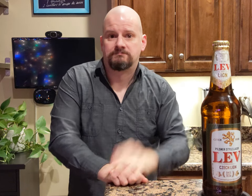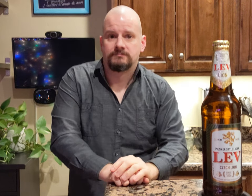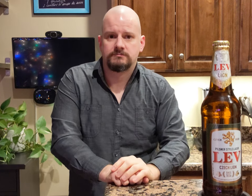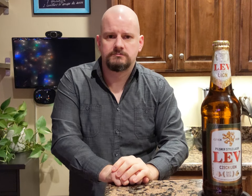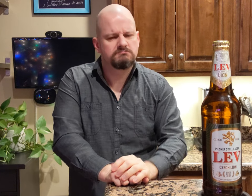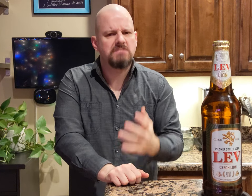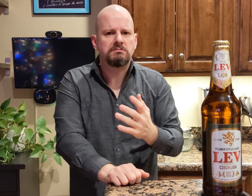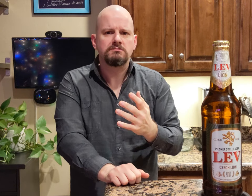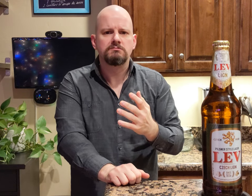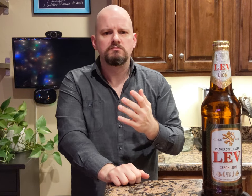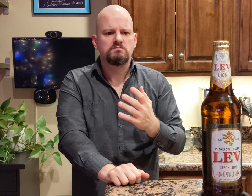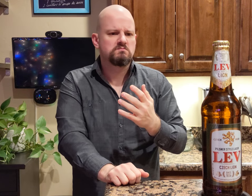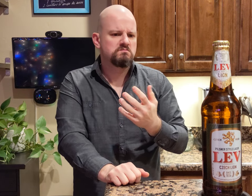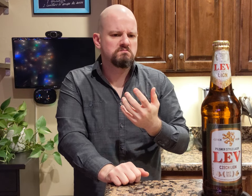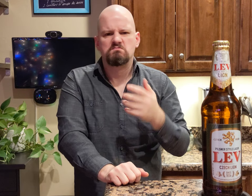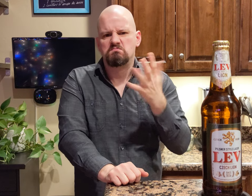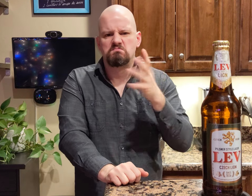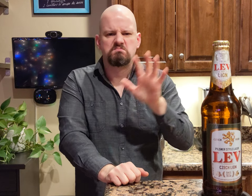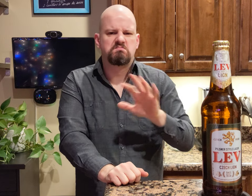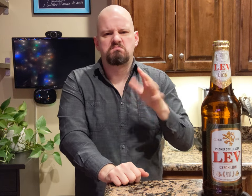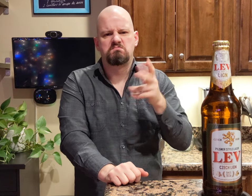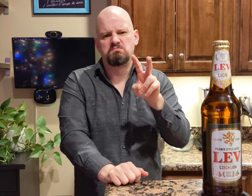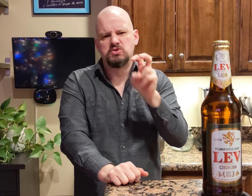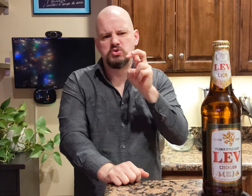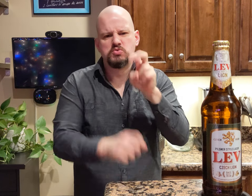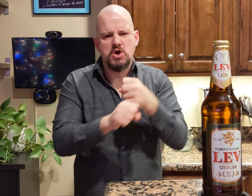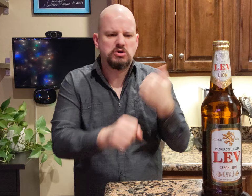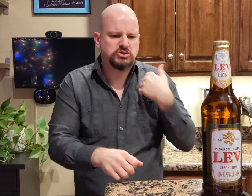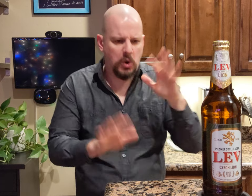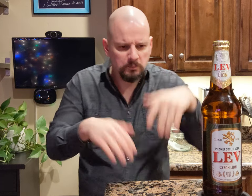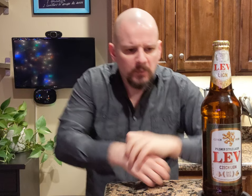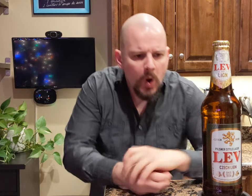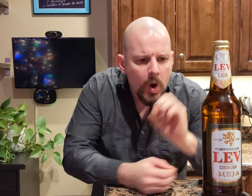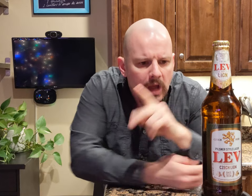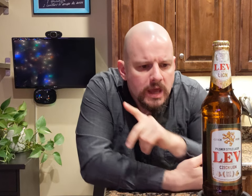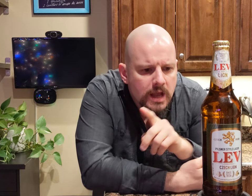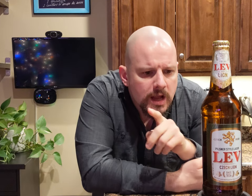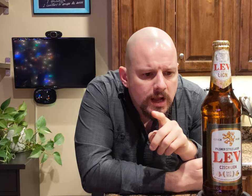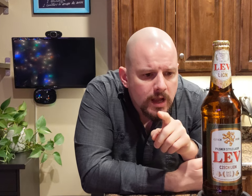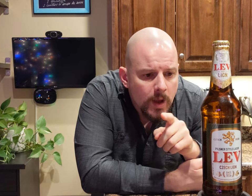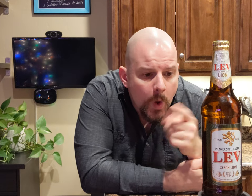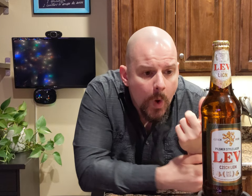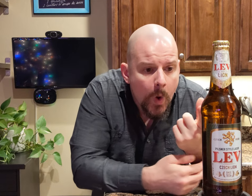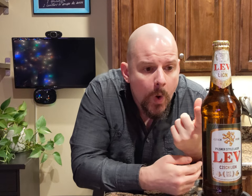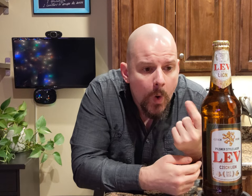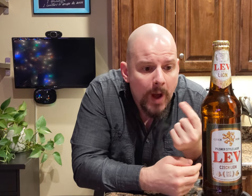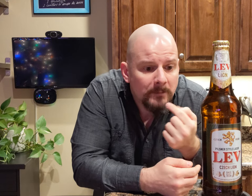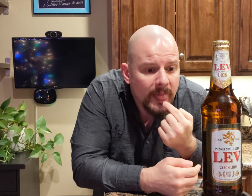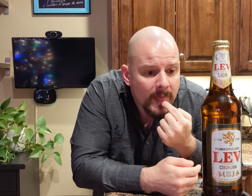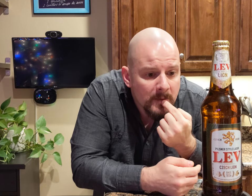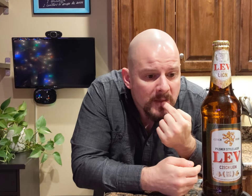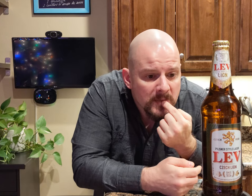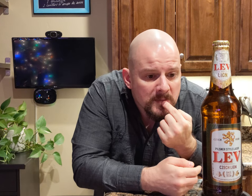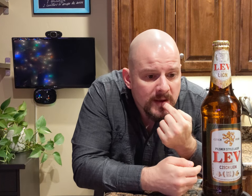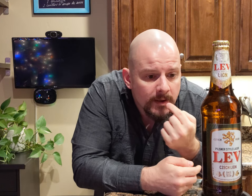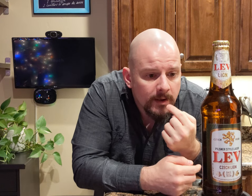It's around 200 years ago. OK, the flavours are...